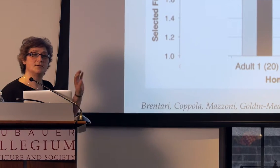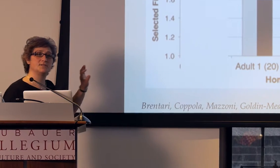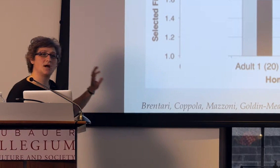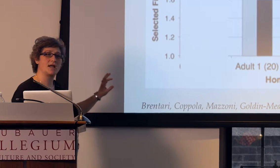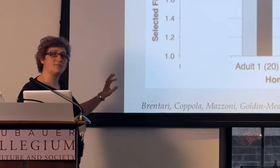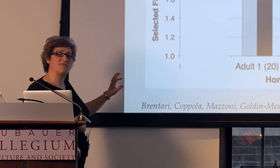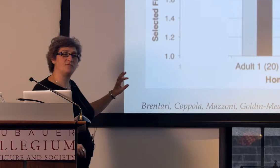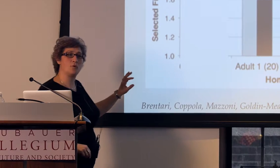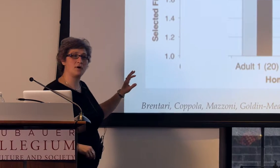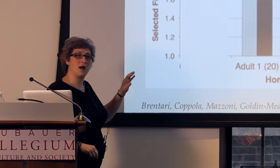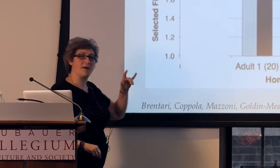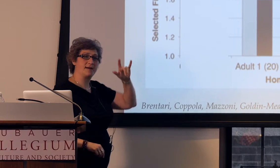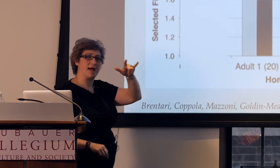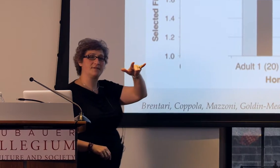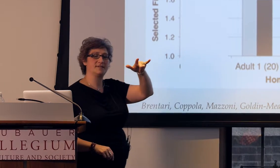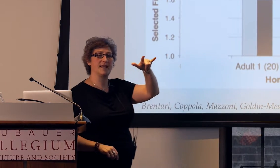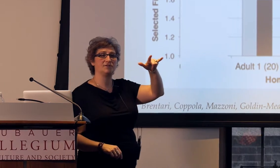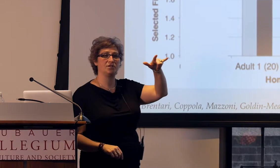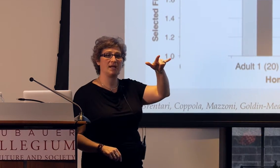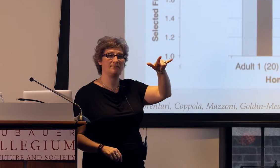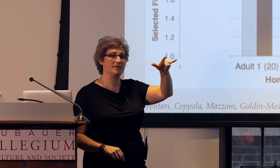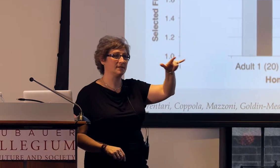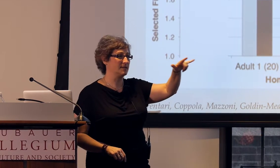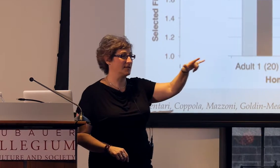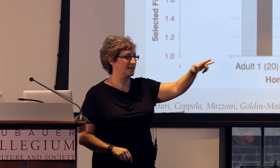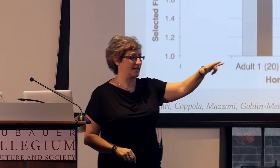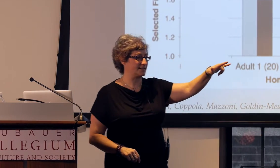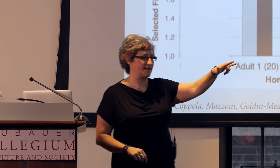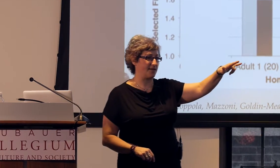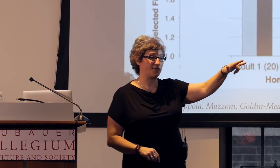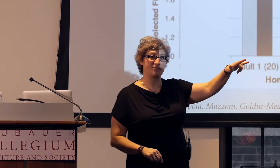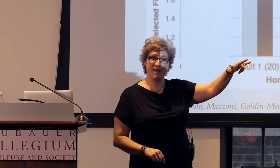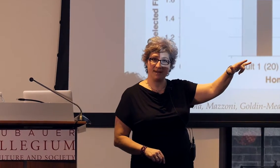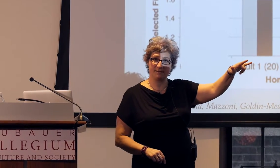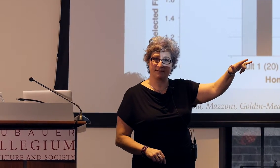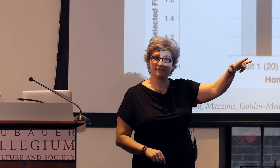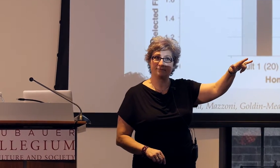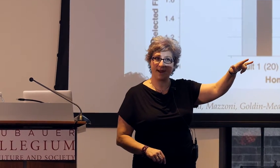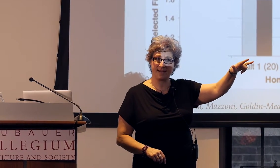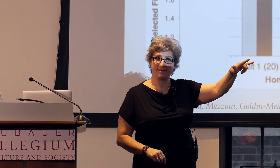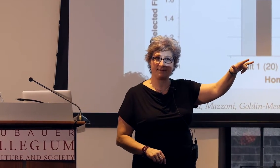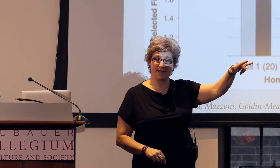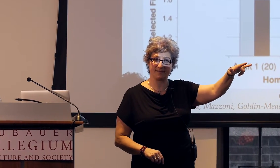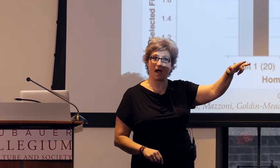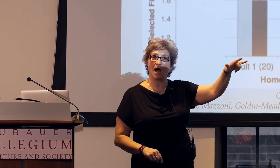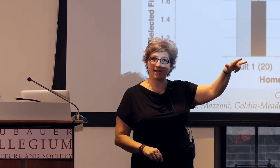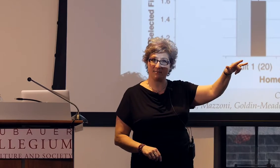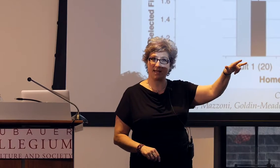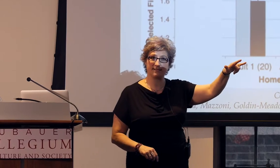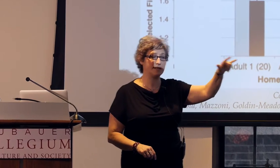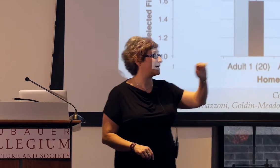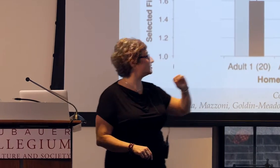So I was talking before about how this handshape gets that three rating, okay, that's a high complexity